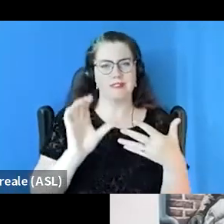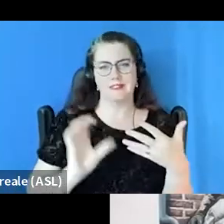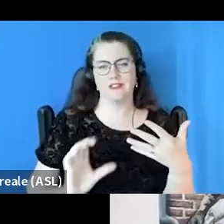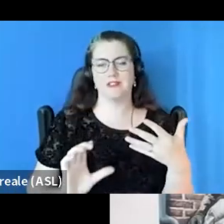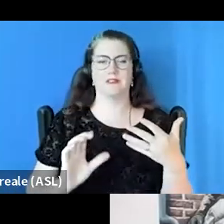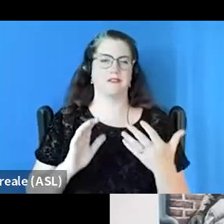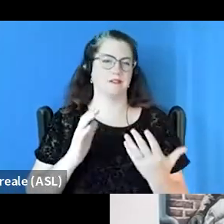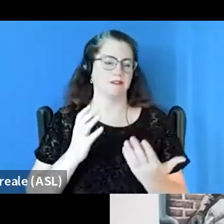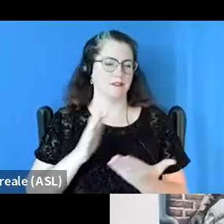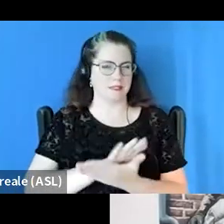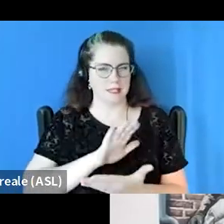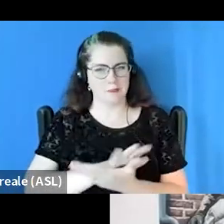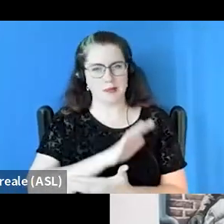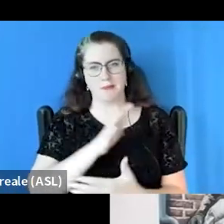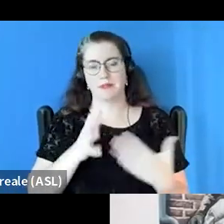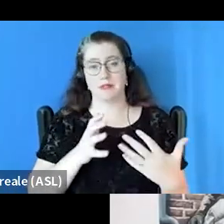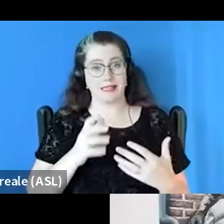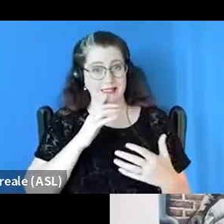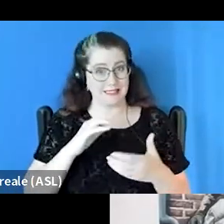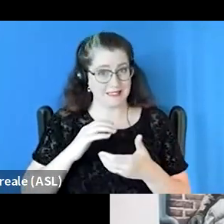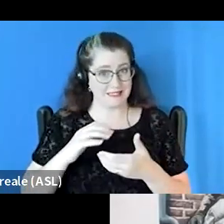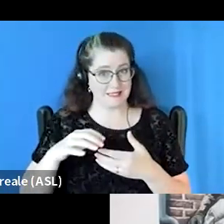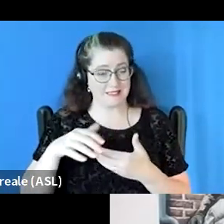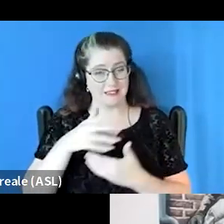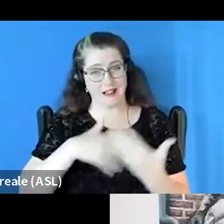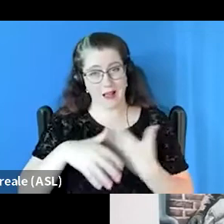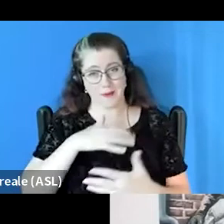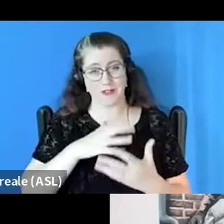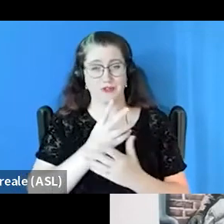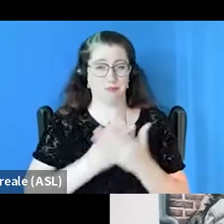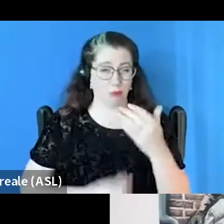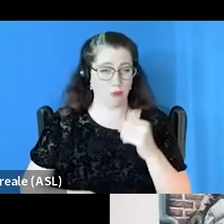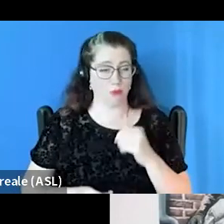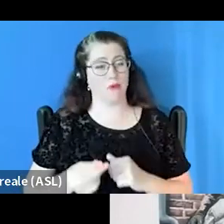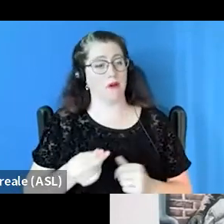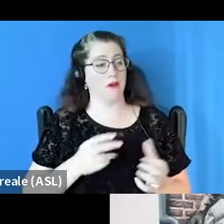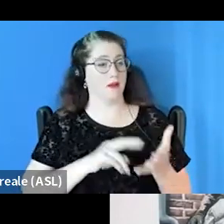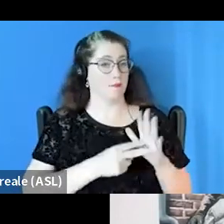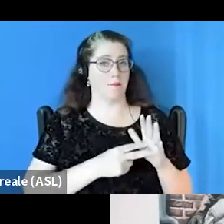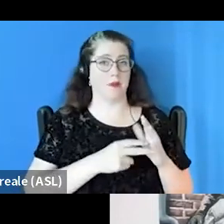is it a combination of both that people get discouraged with the system.